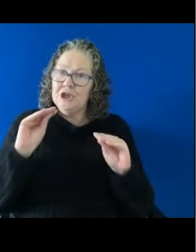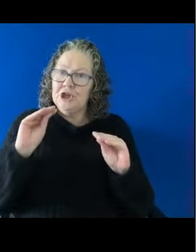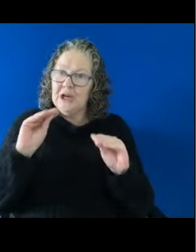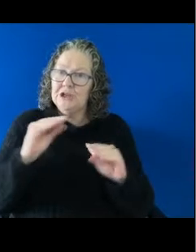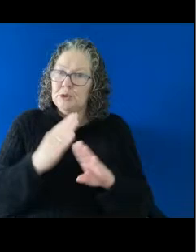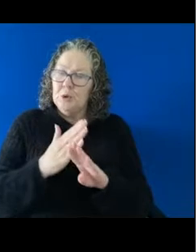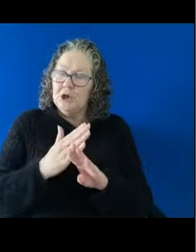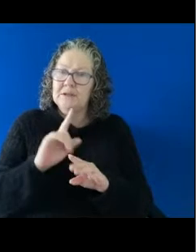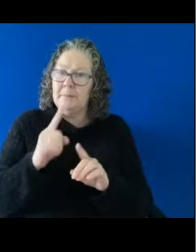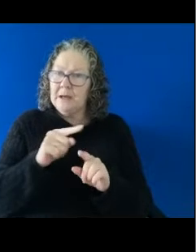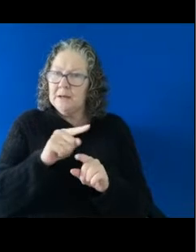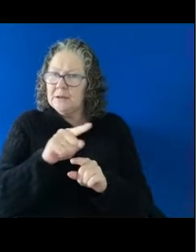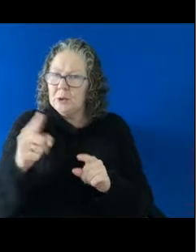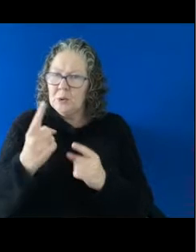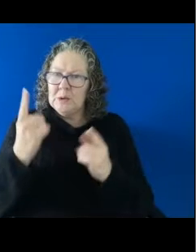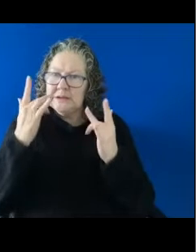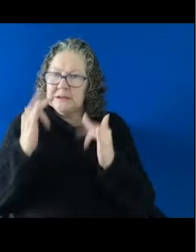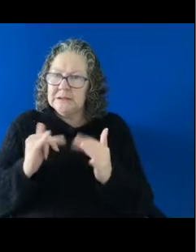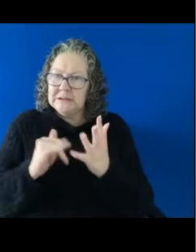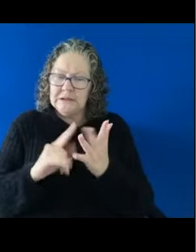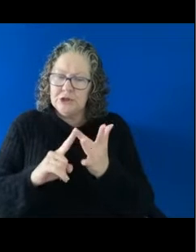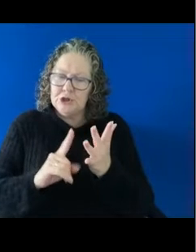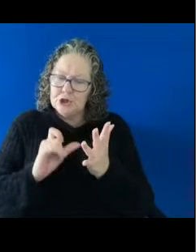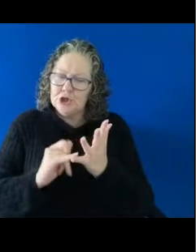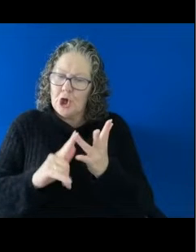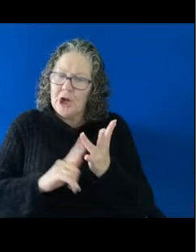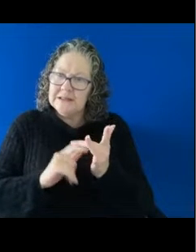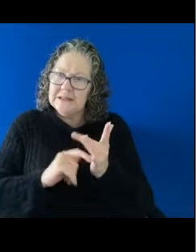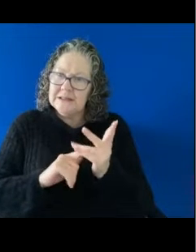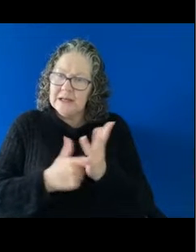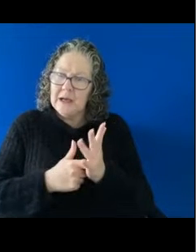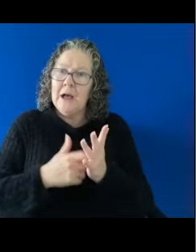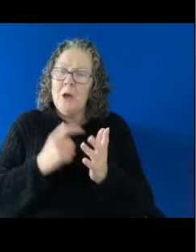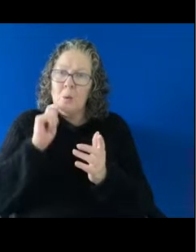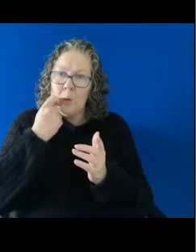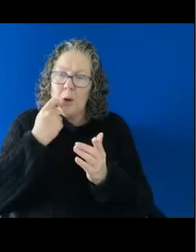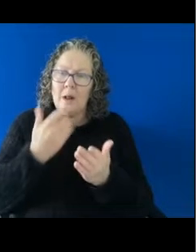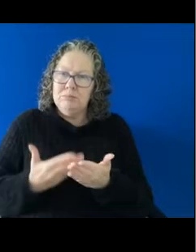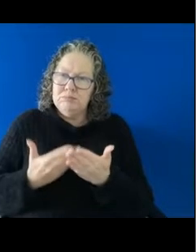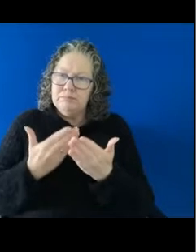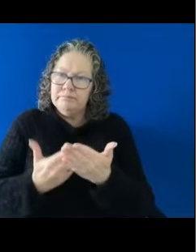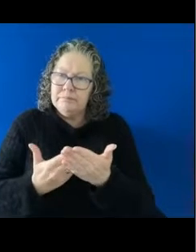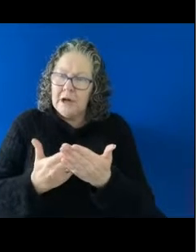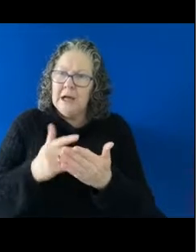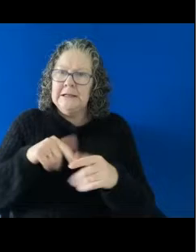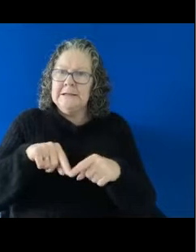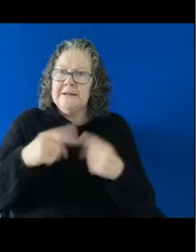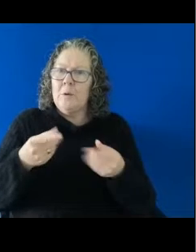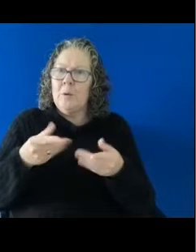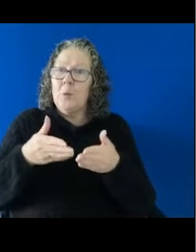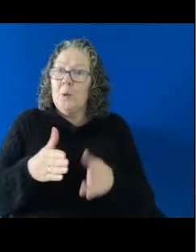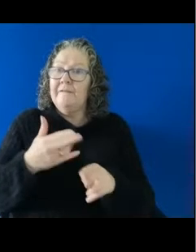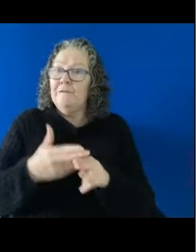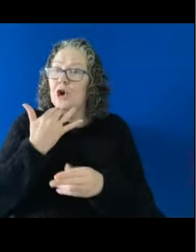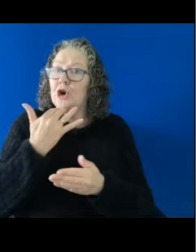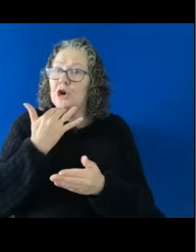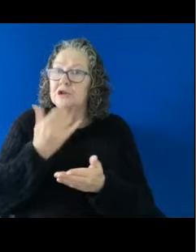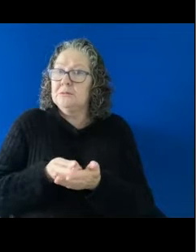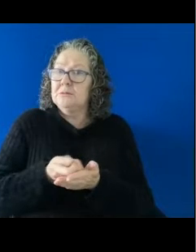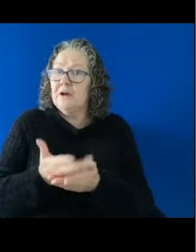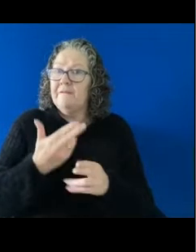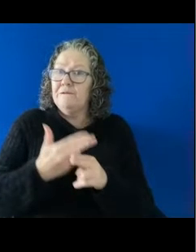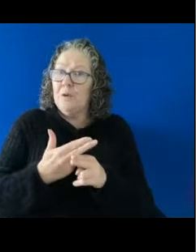the webinar is...dealt with in the Federal jurisdiction which will be important moving